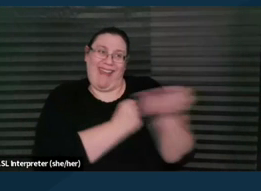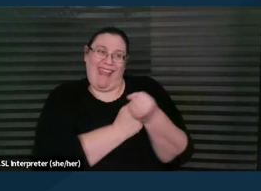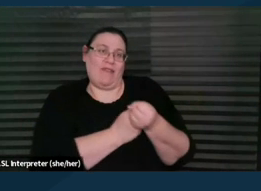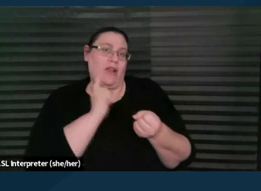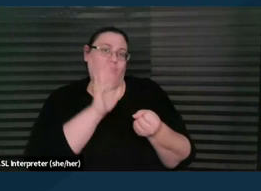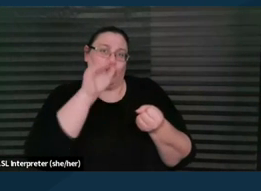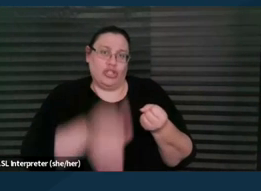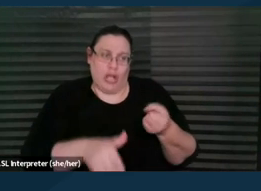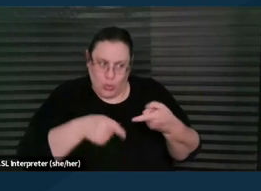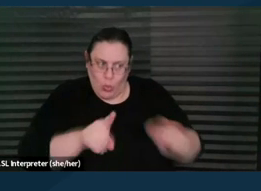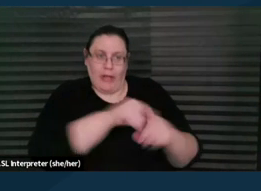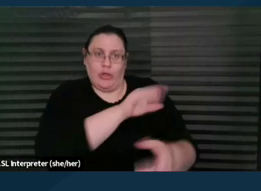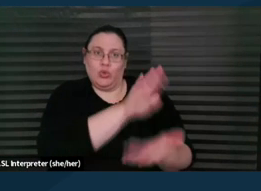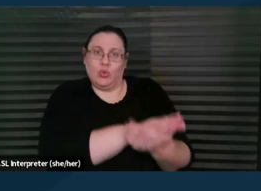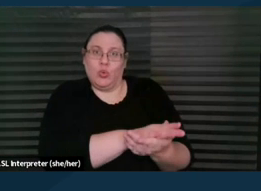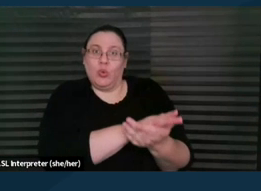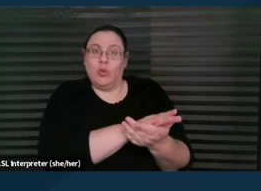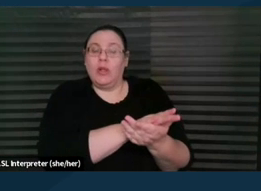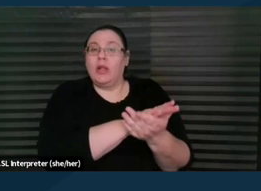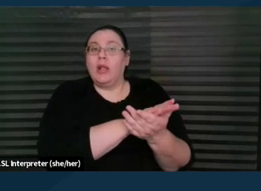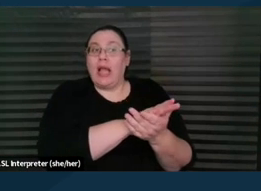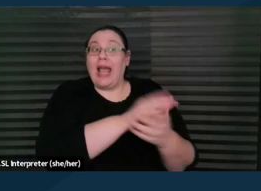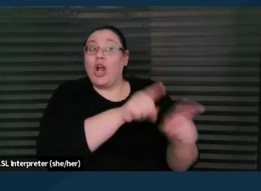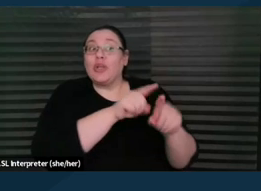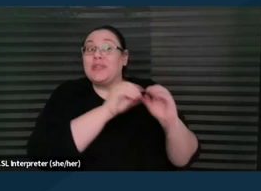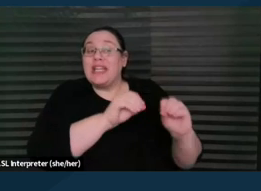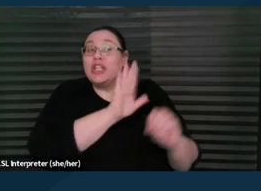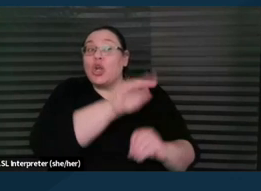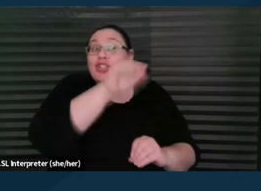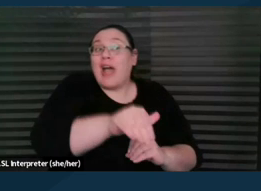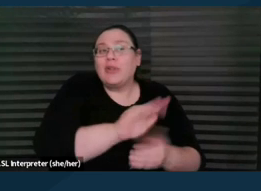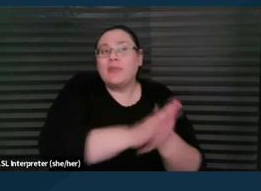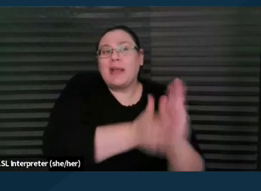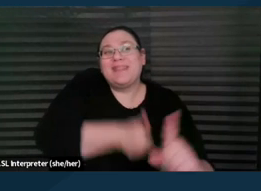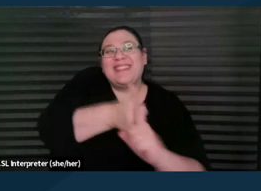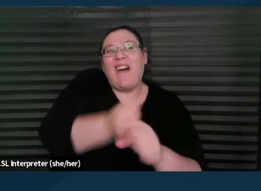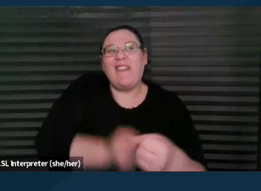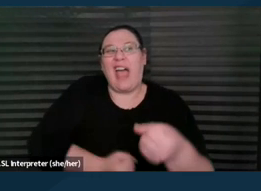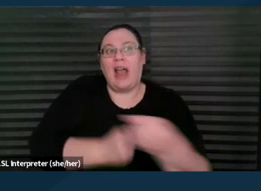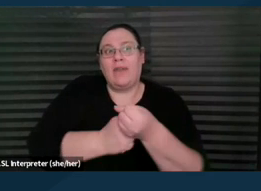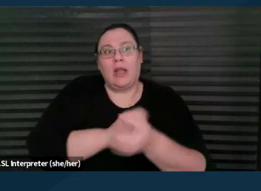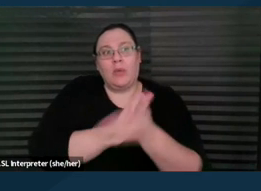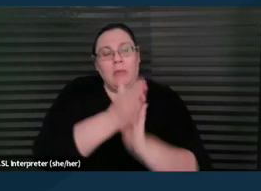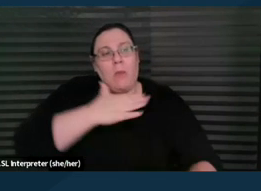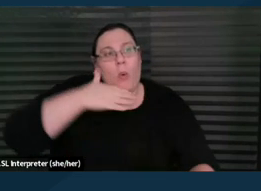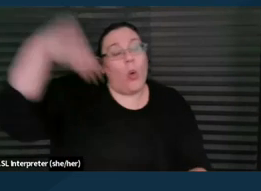but I, you are also teaching your child to advocate for themselves as they get older because we wanna pass on these skills.